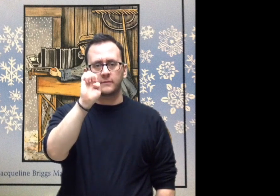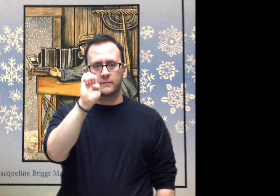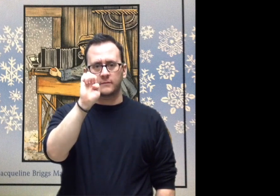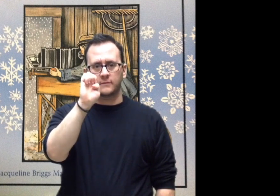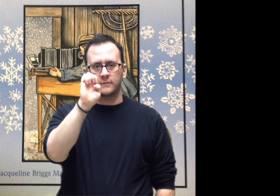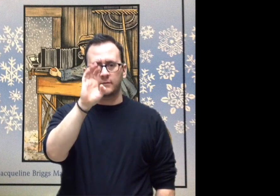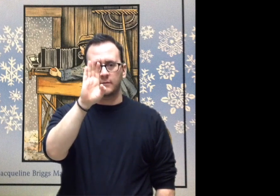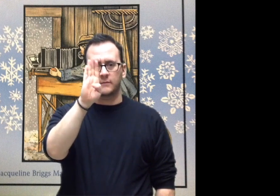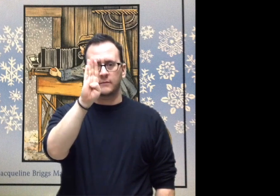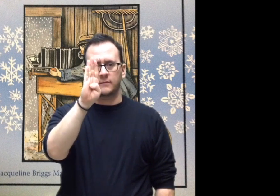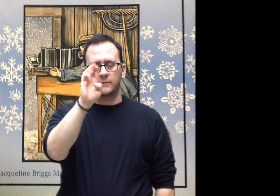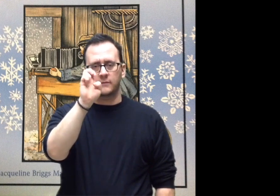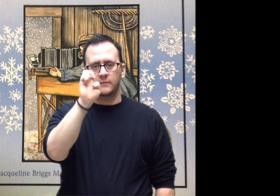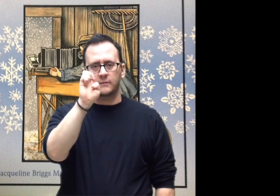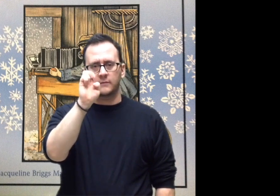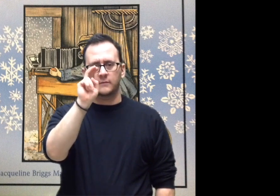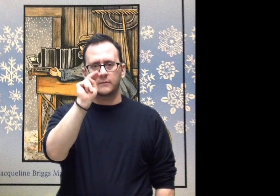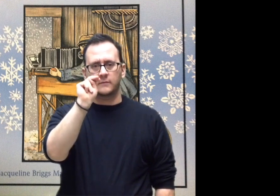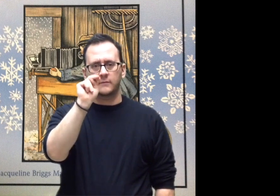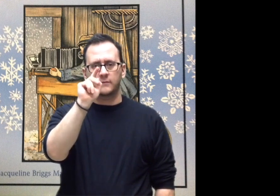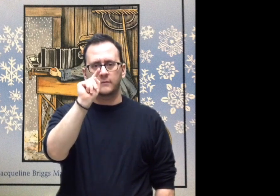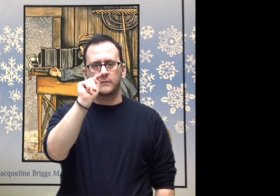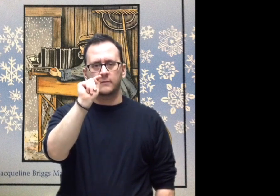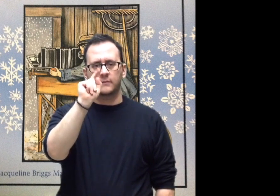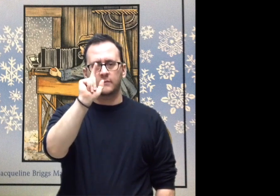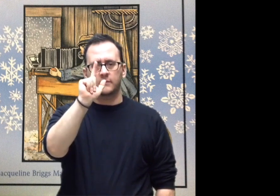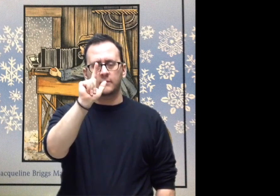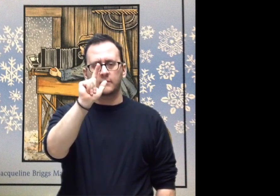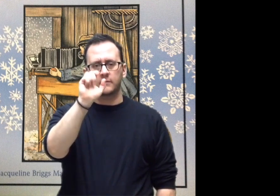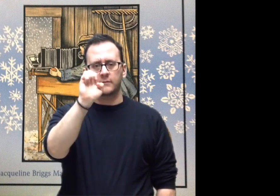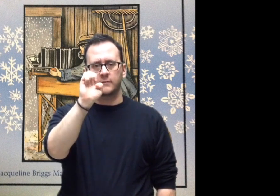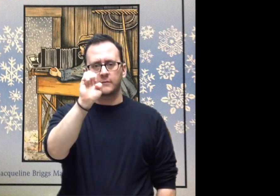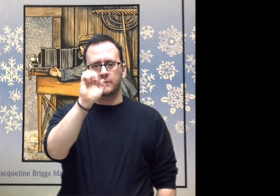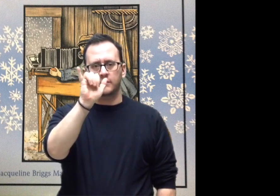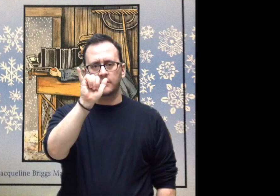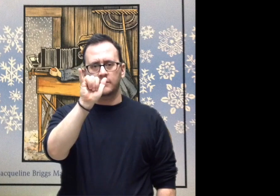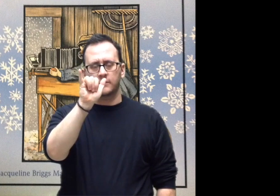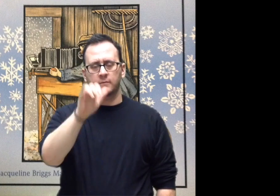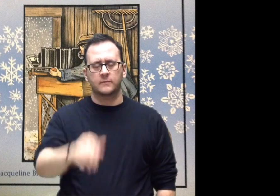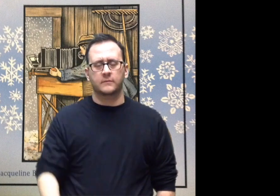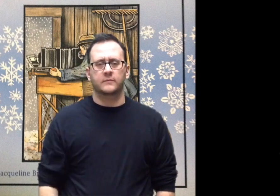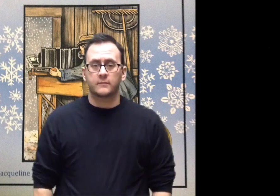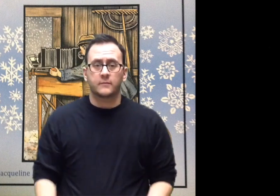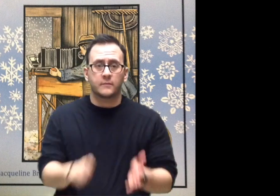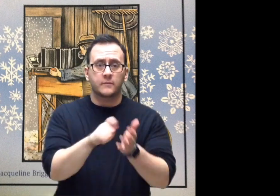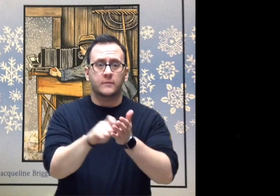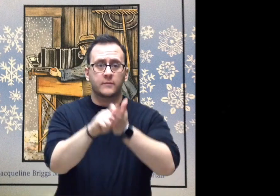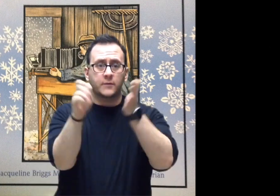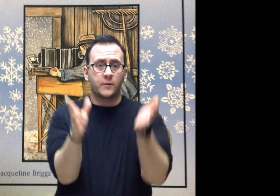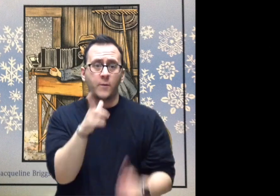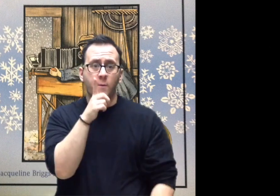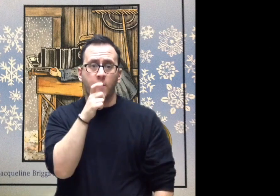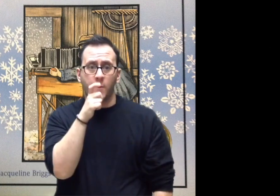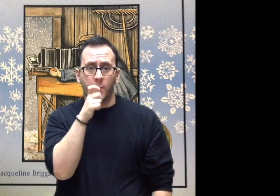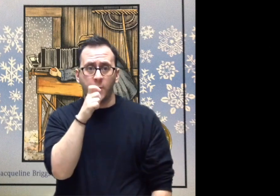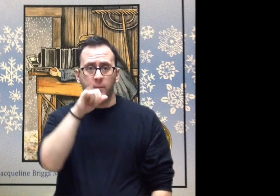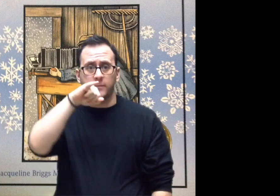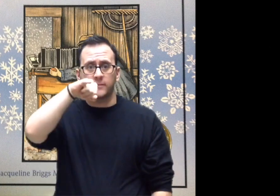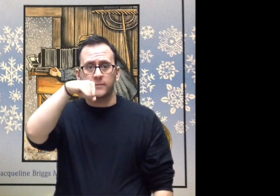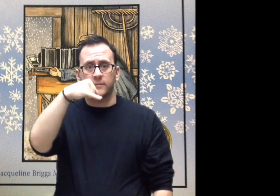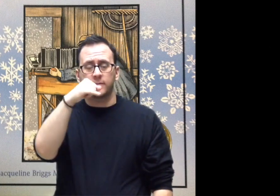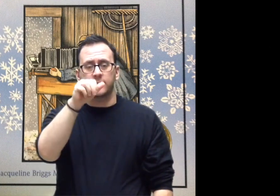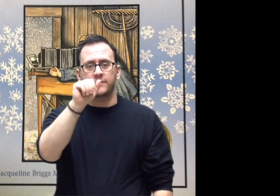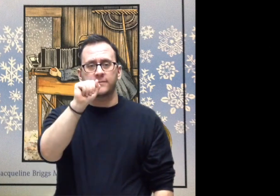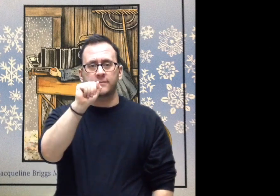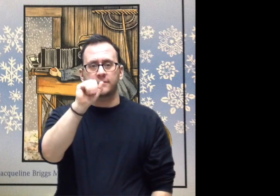Cover page. Snowflake Bentley. Written by Jacqueline Briggs Martin, Illustrated by Mary Azarian.